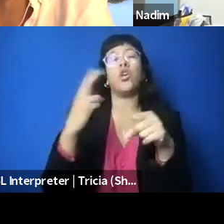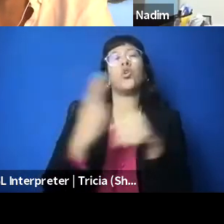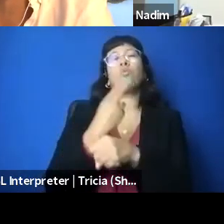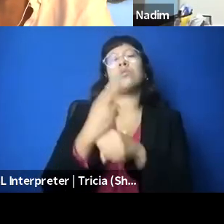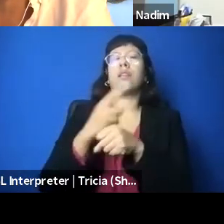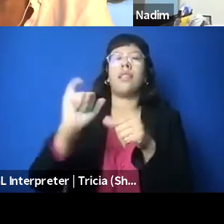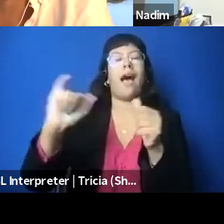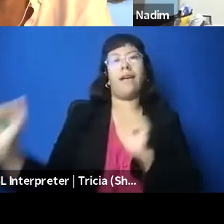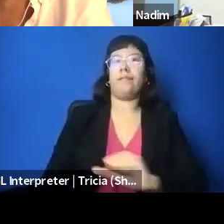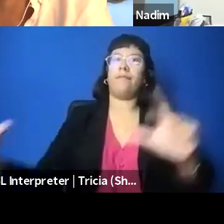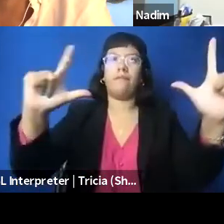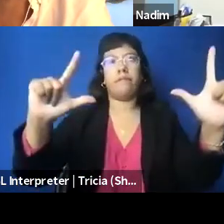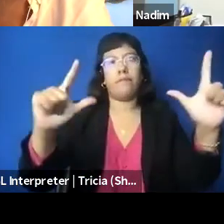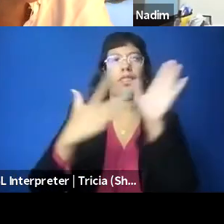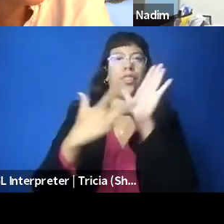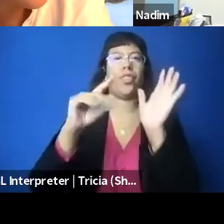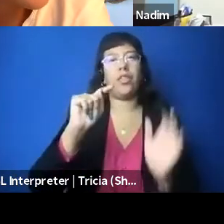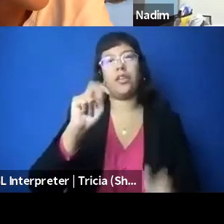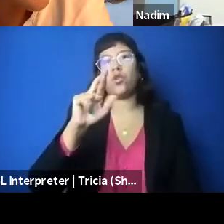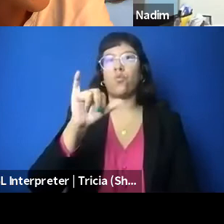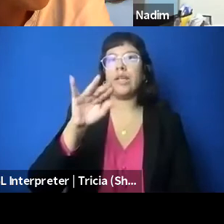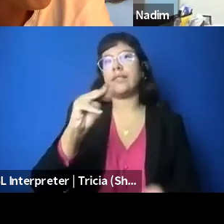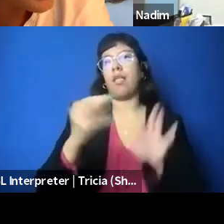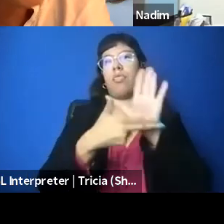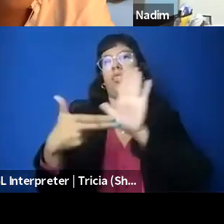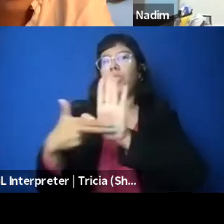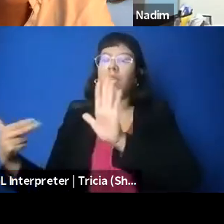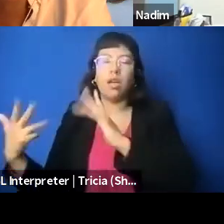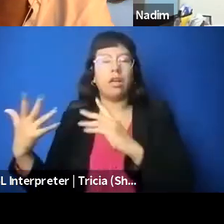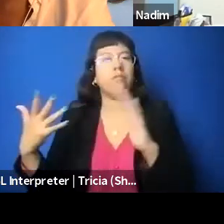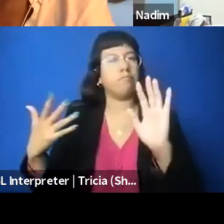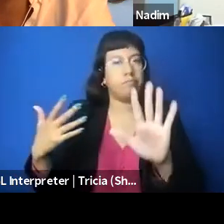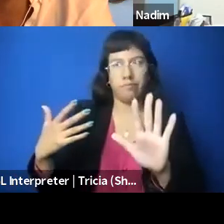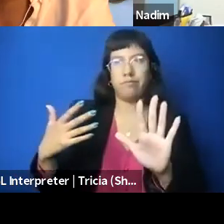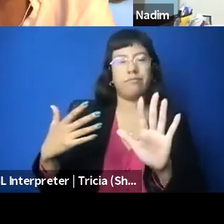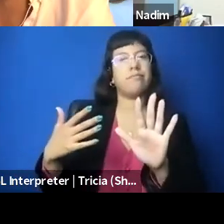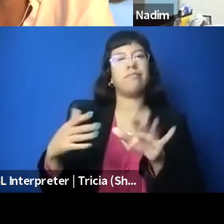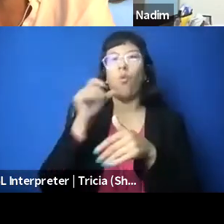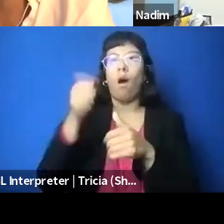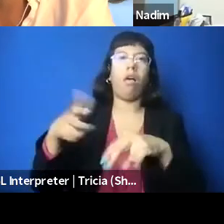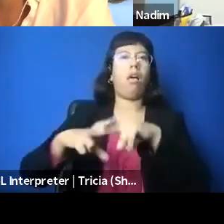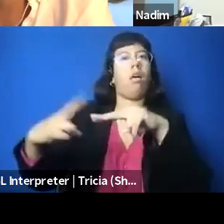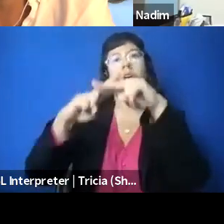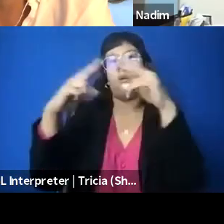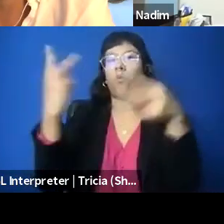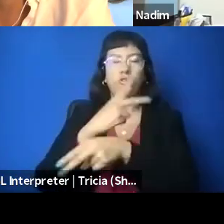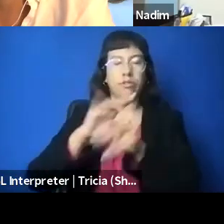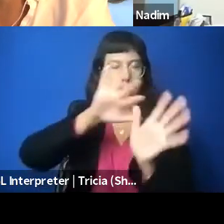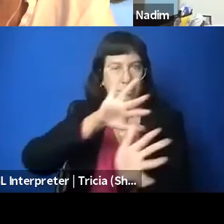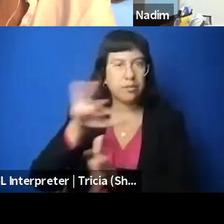and not wanting to strengthen it, and like, I, you know, ultimately, material support to terrorism laws